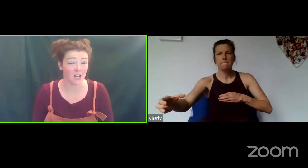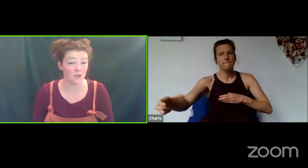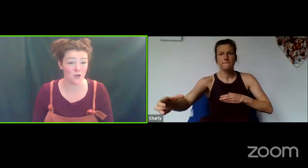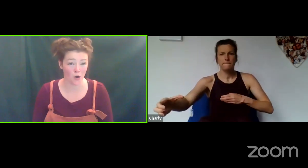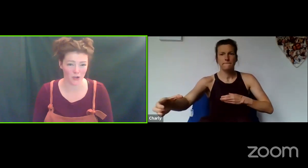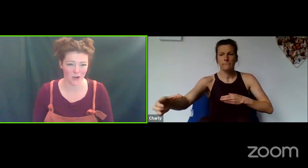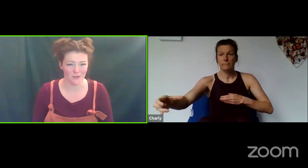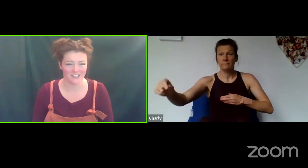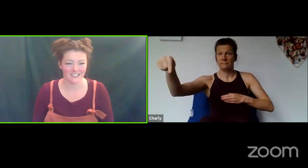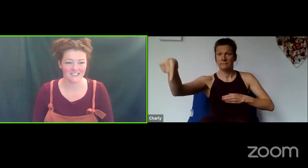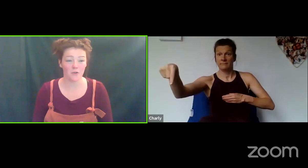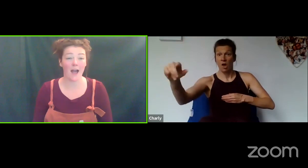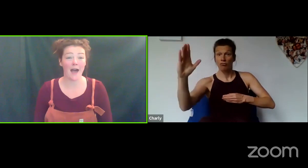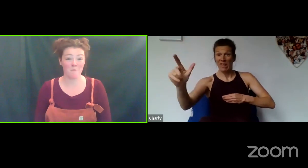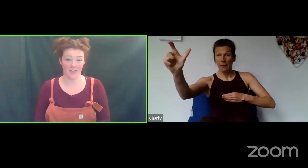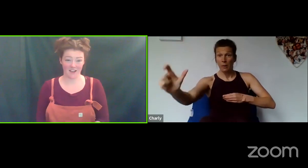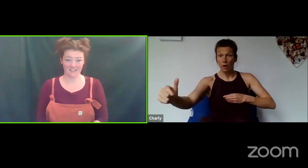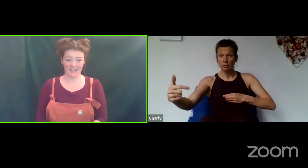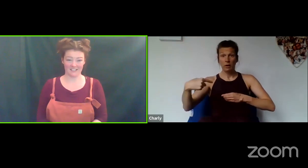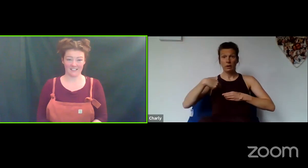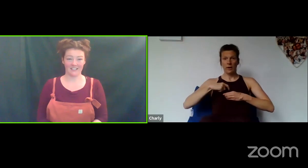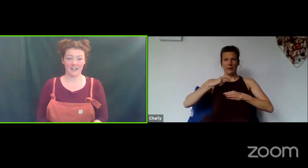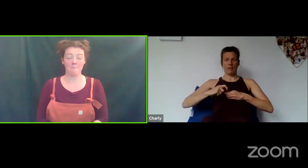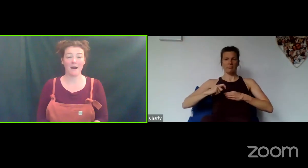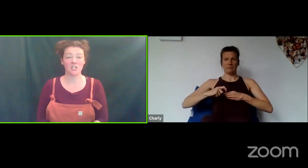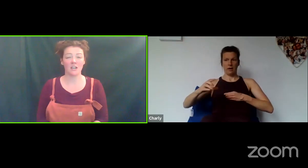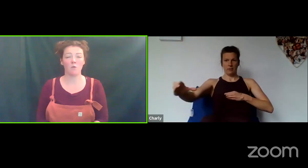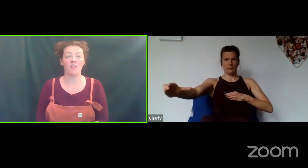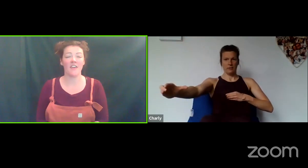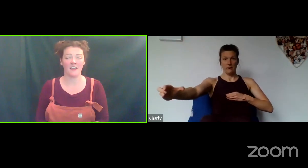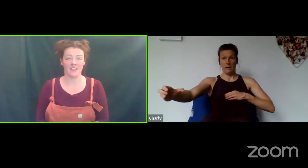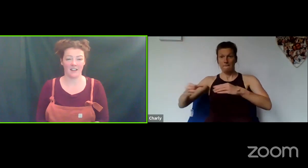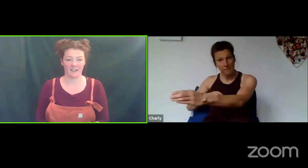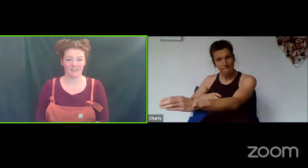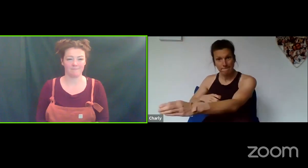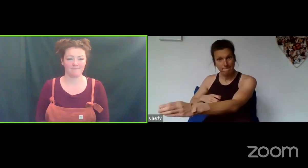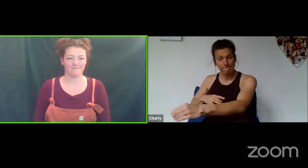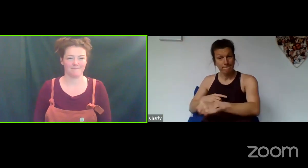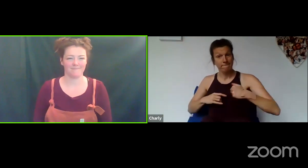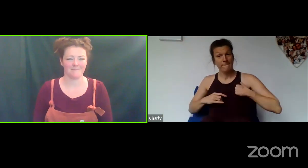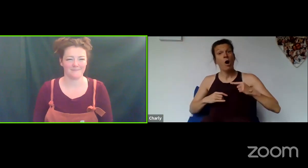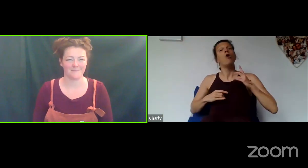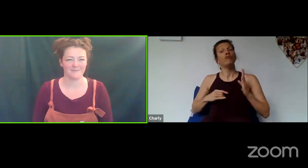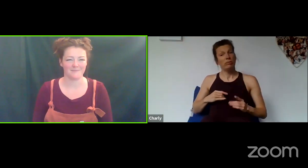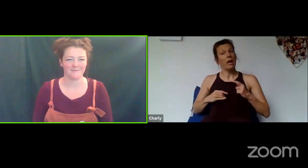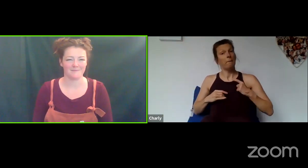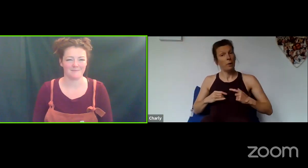not you. So you are empathising... imagining what they think.